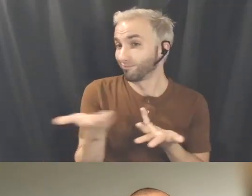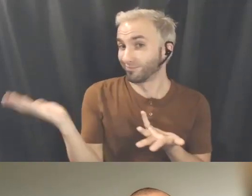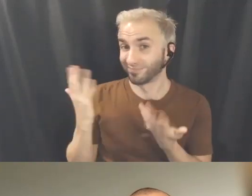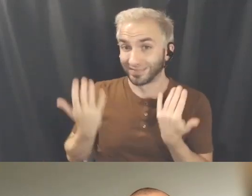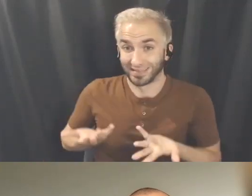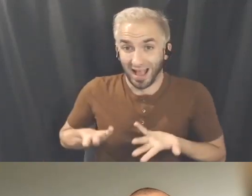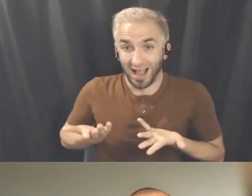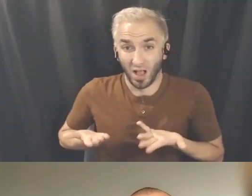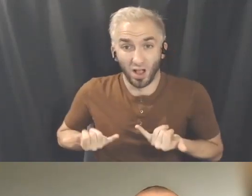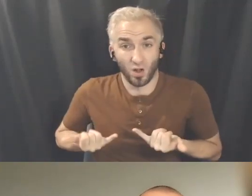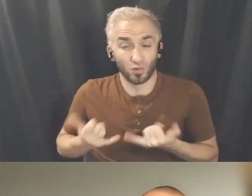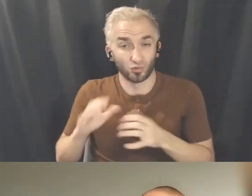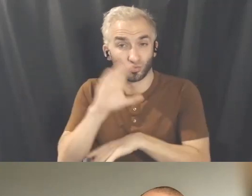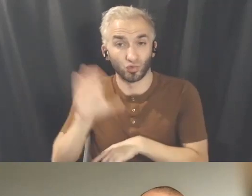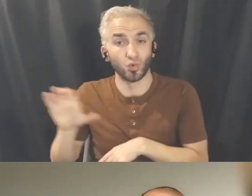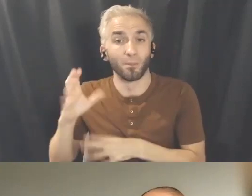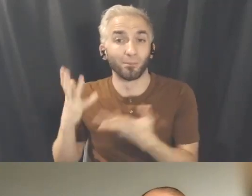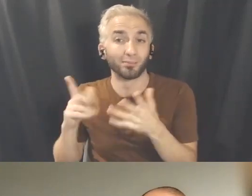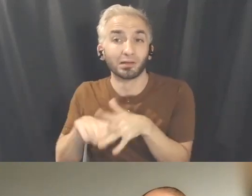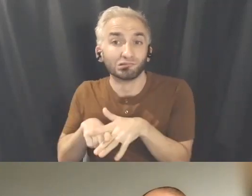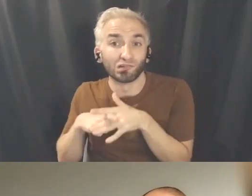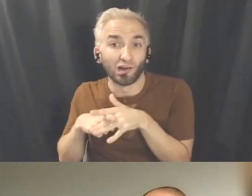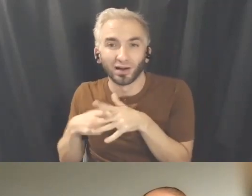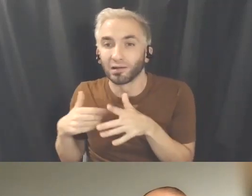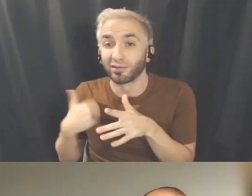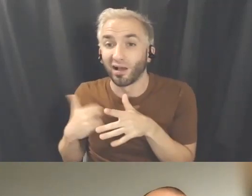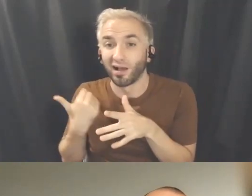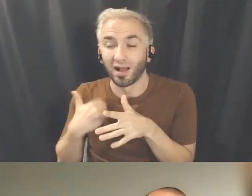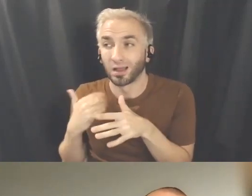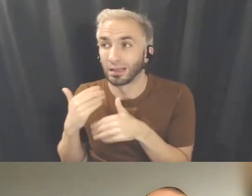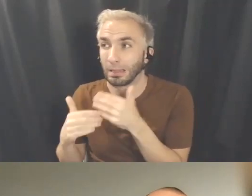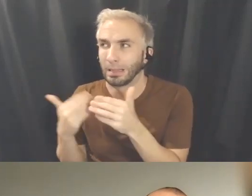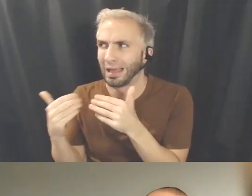are starting out kind of how to explore, that there's really accessible ways that are